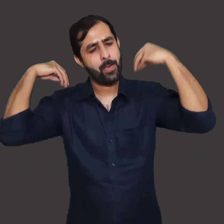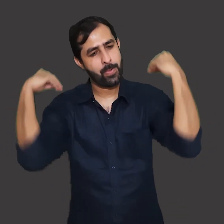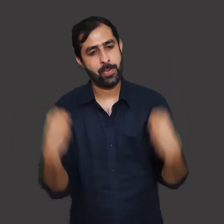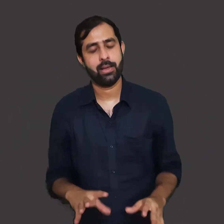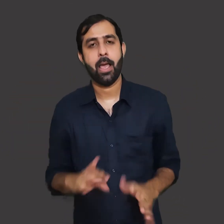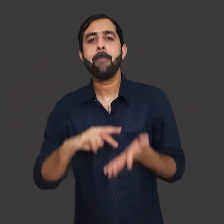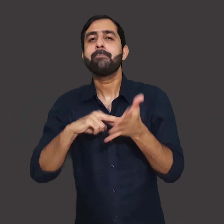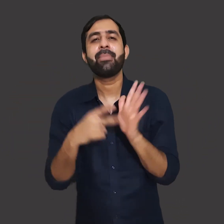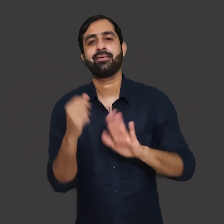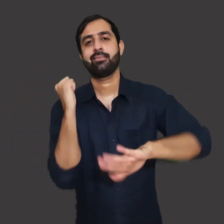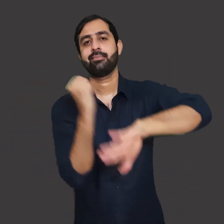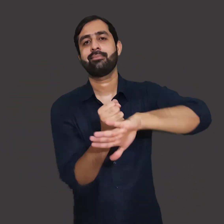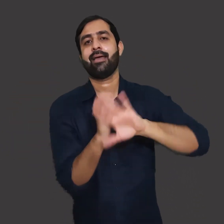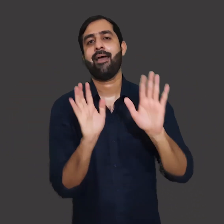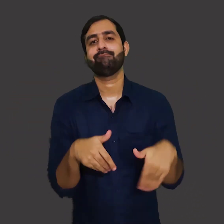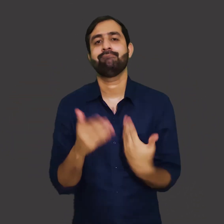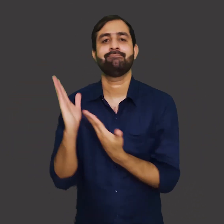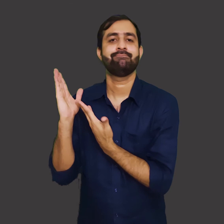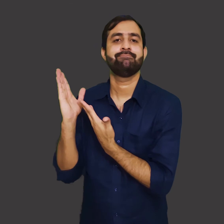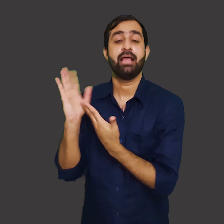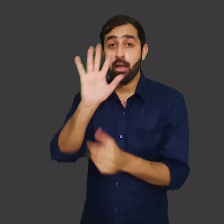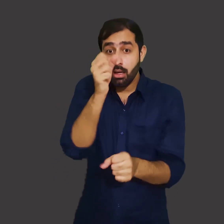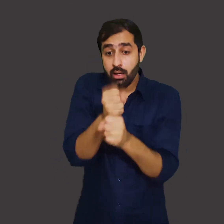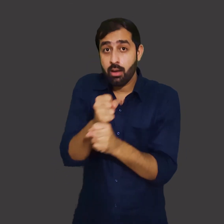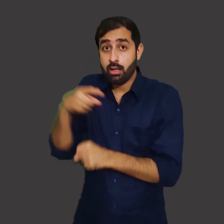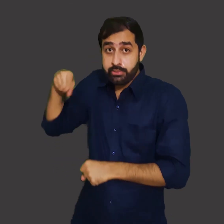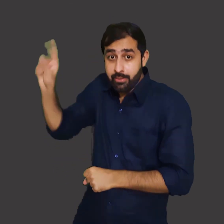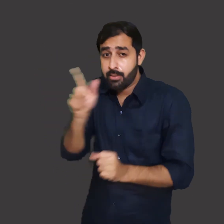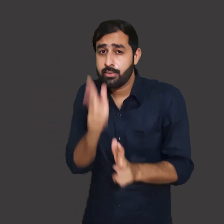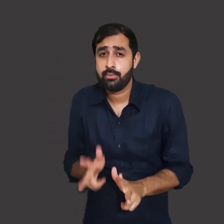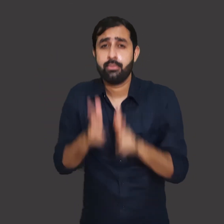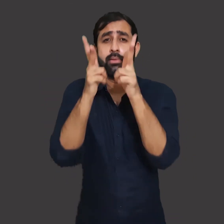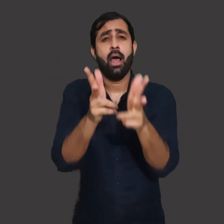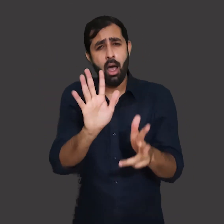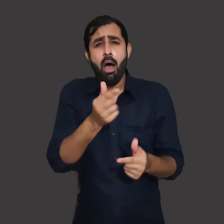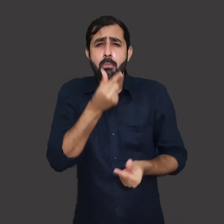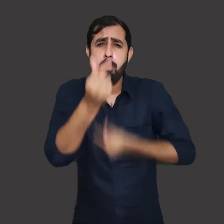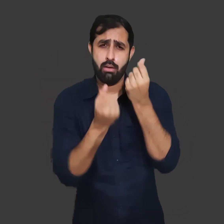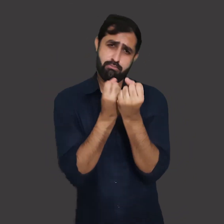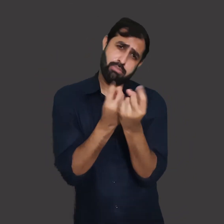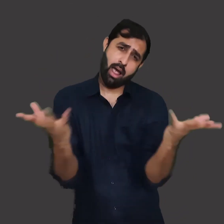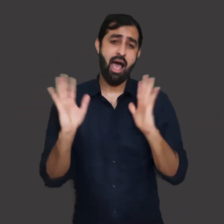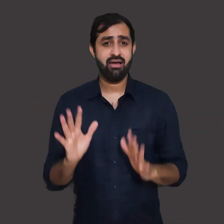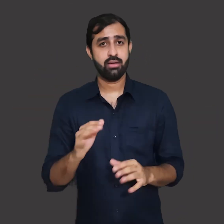Dams might be useful for the people living in cities. However, it has created a negative impact on the lives of many villagers.